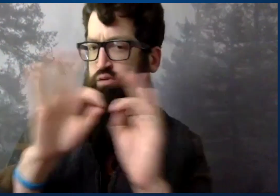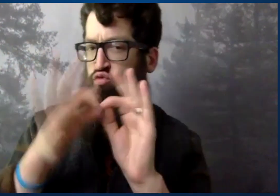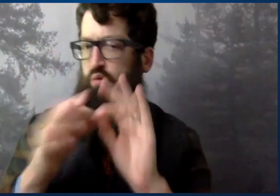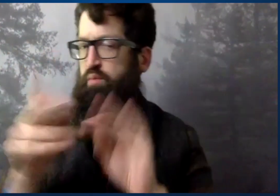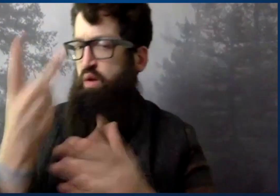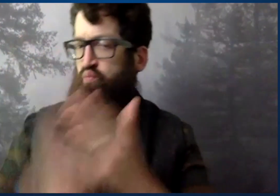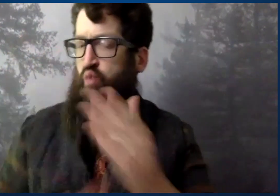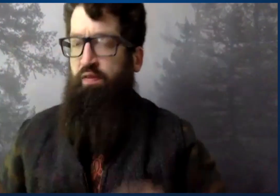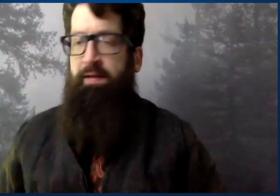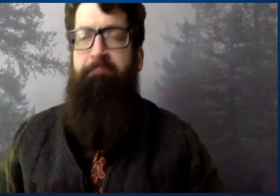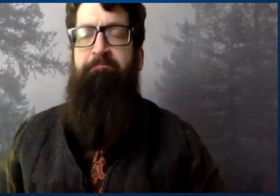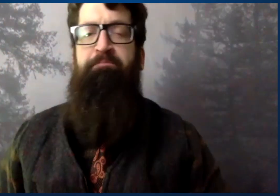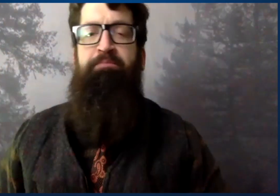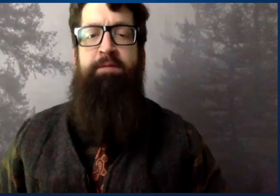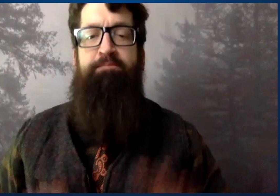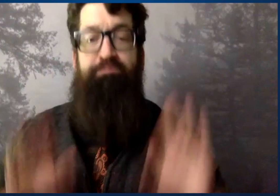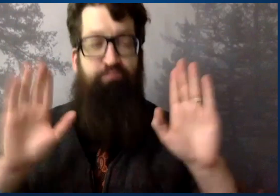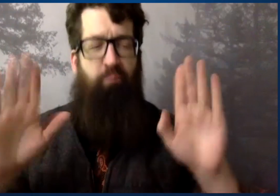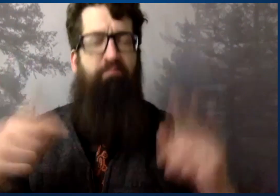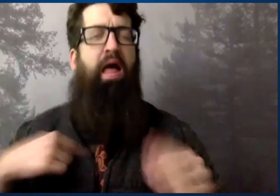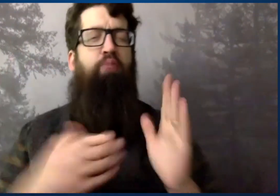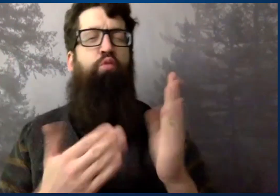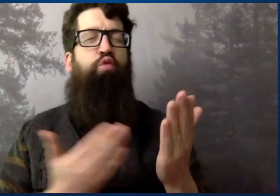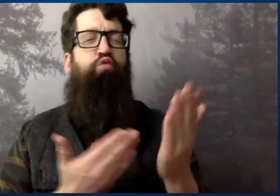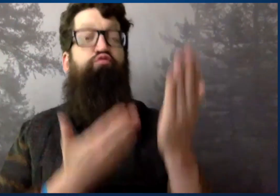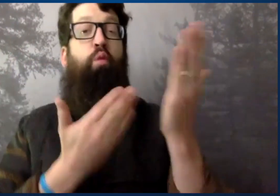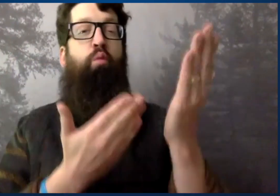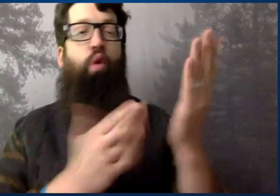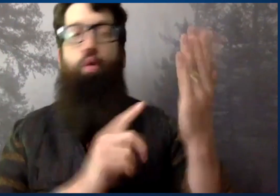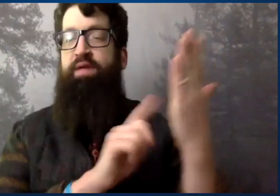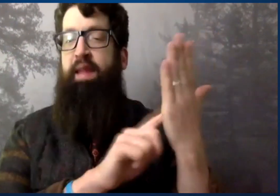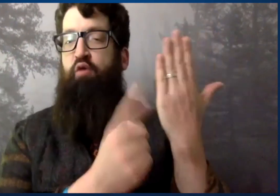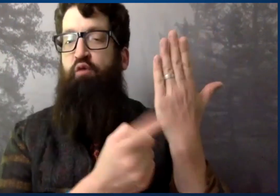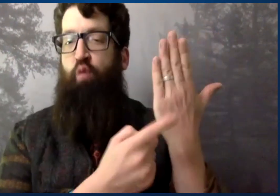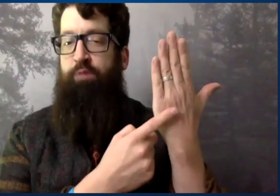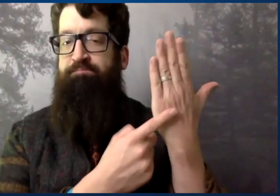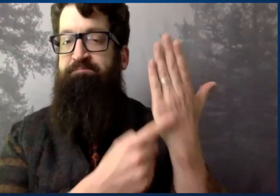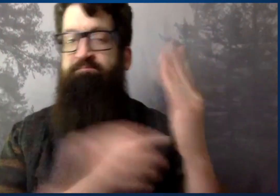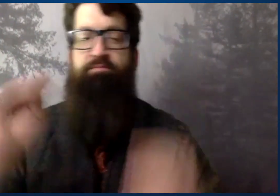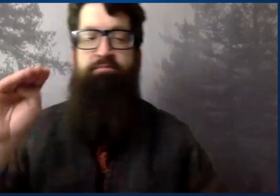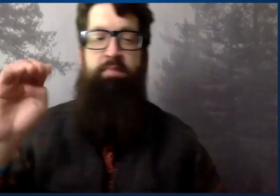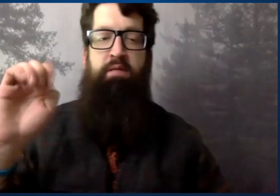Thank you for that, for the interpreter as well.